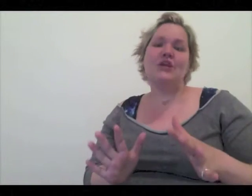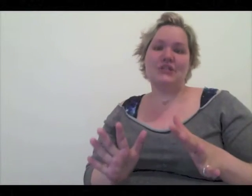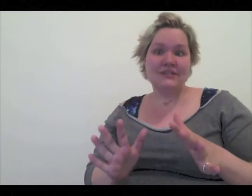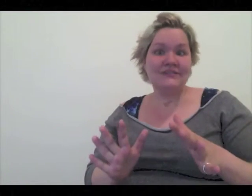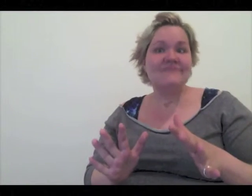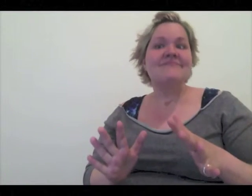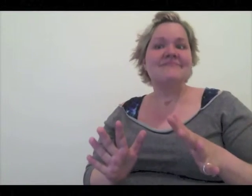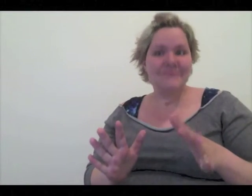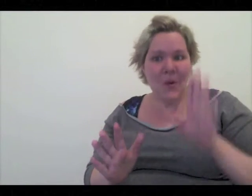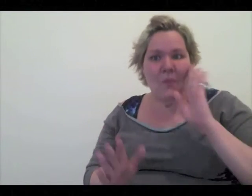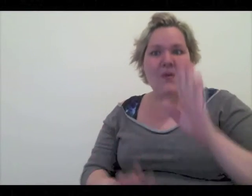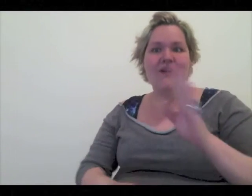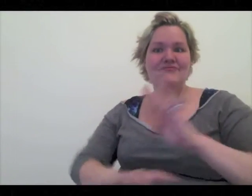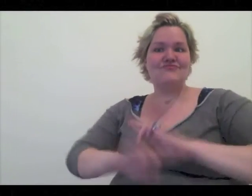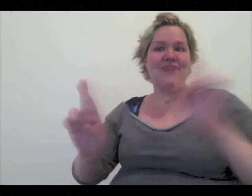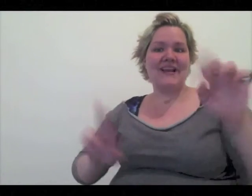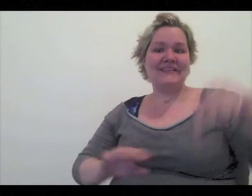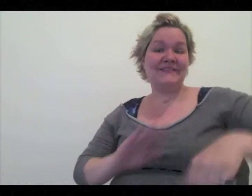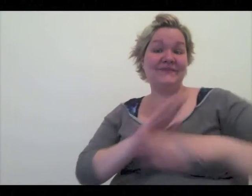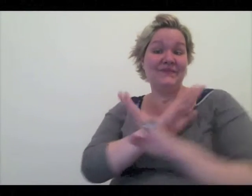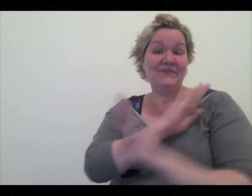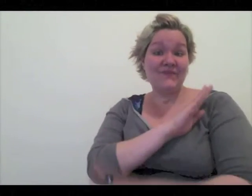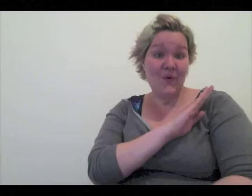will be available this upcoming fall.